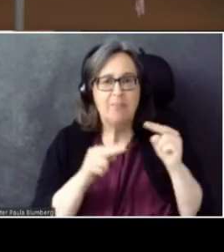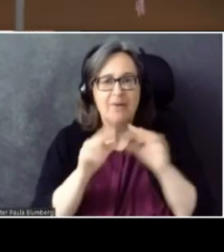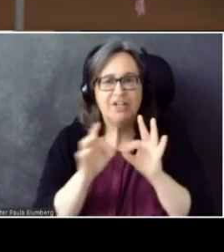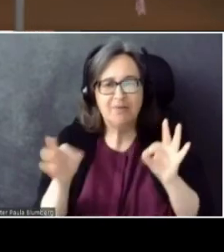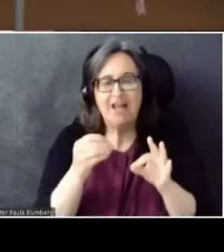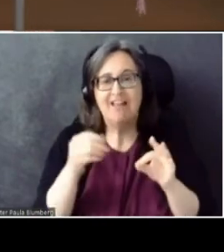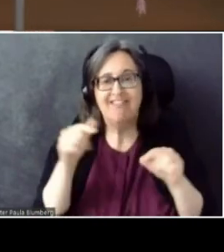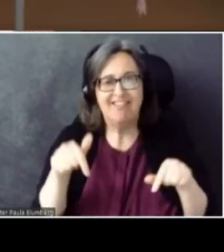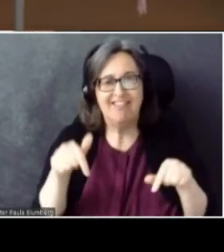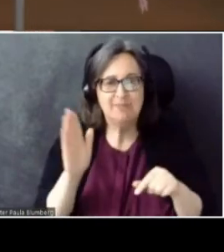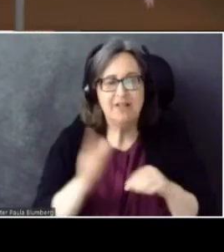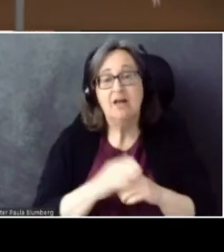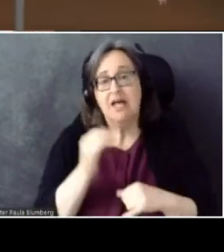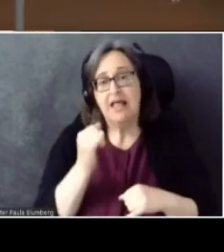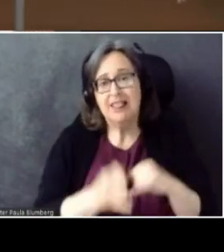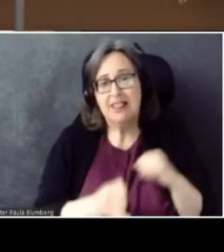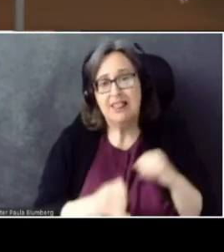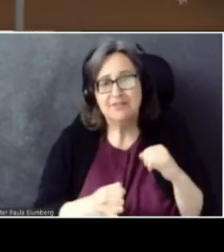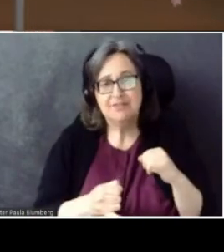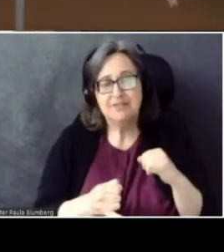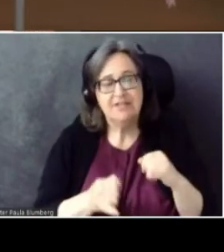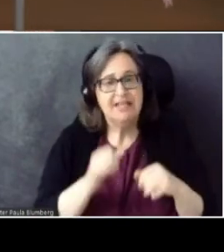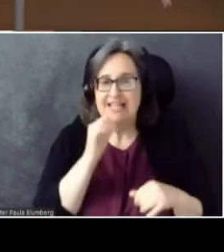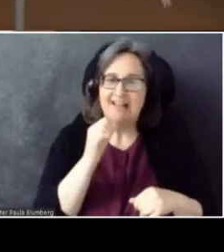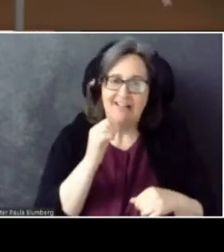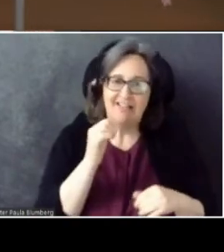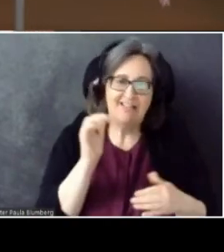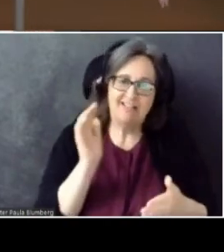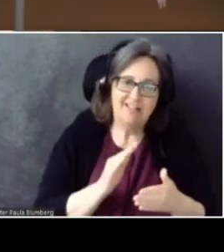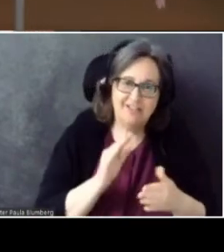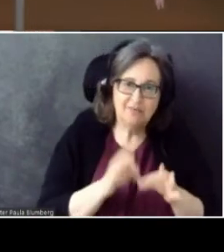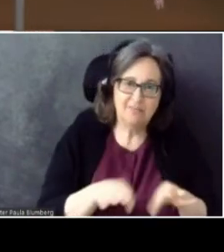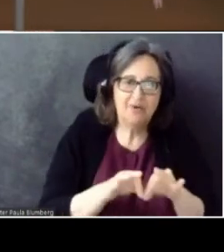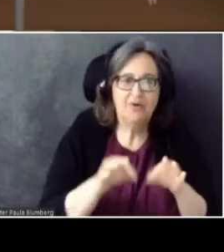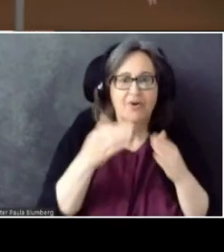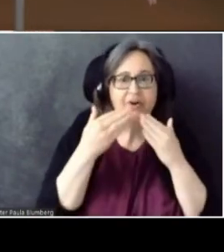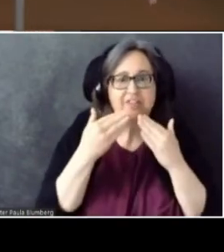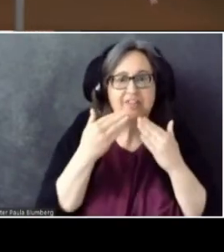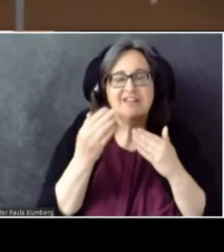And last, but certainly not least, I want to thank each of you, for attending.